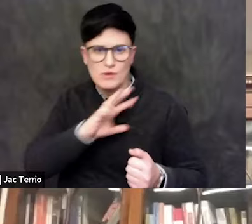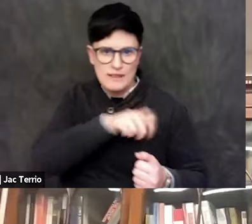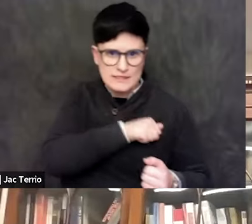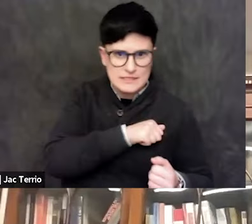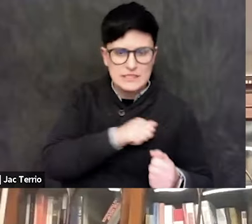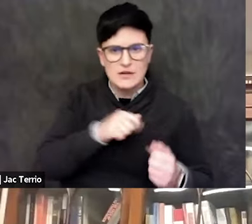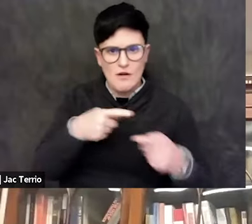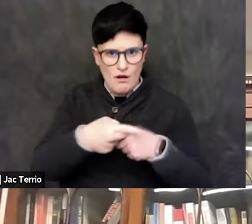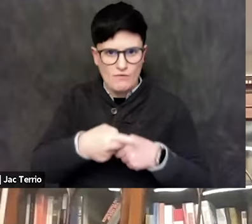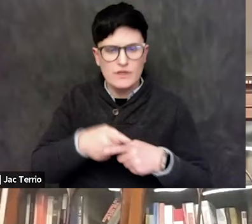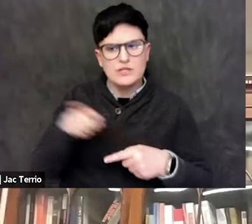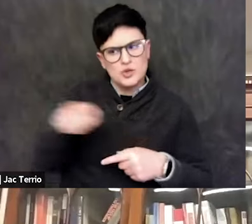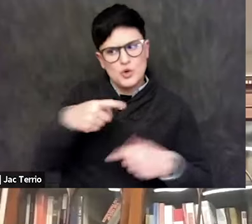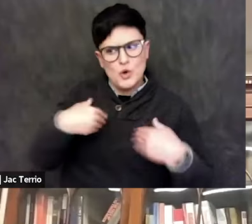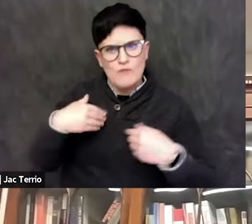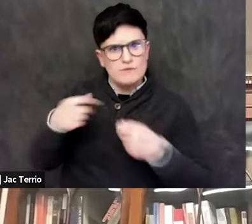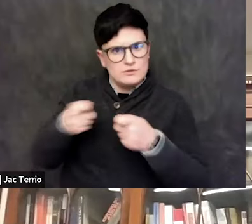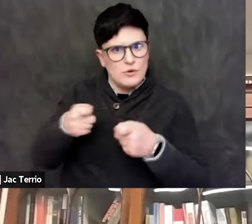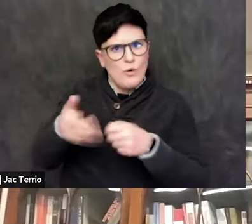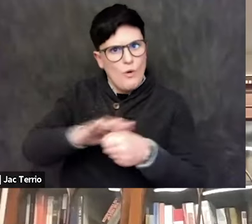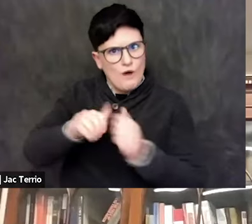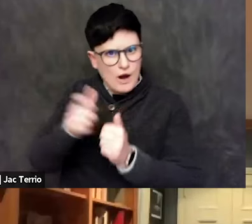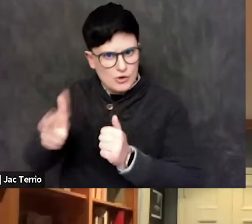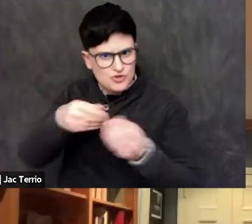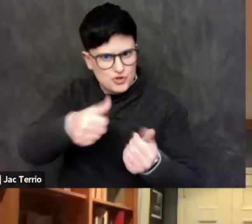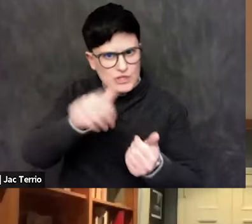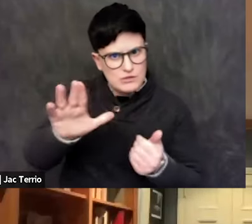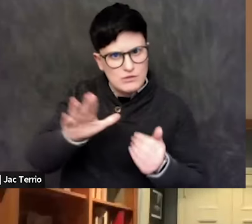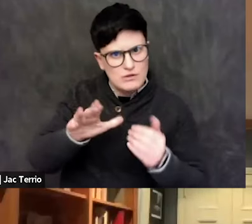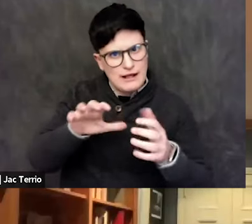It's fine if they have strong, you know, political views on this.